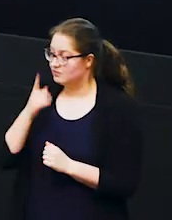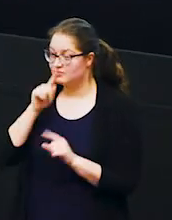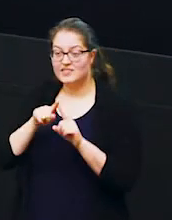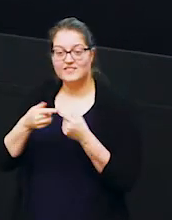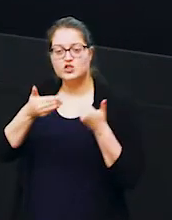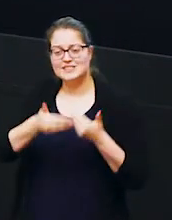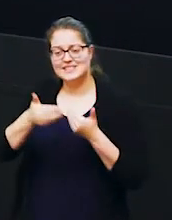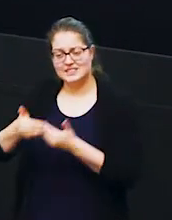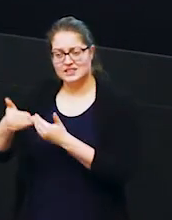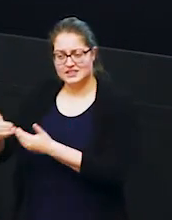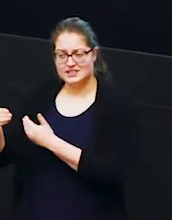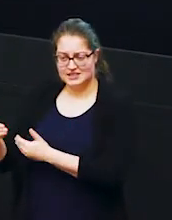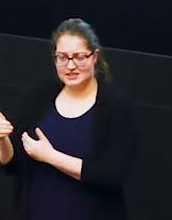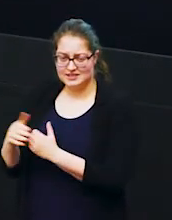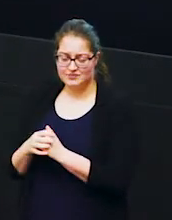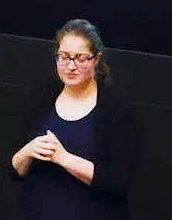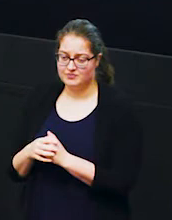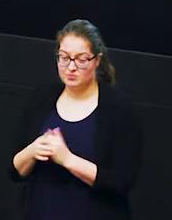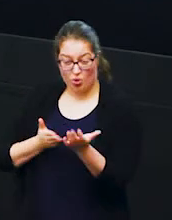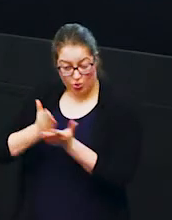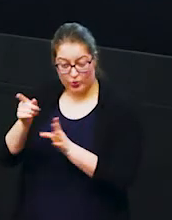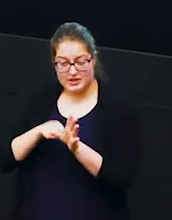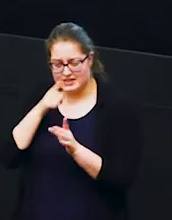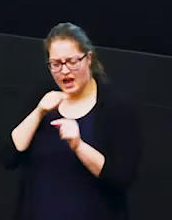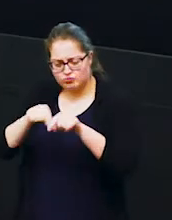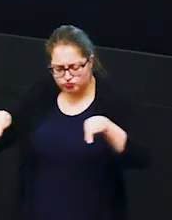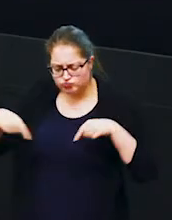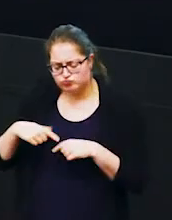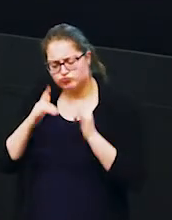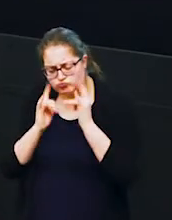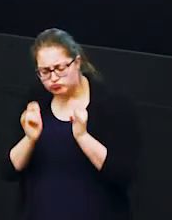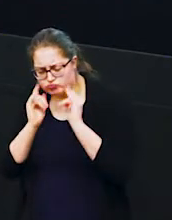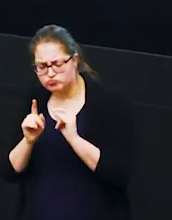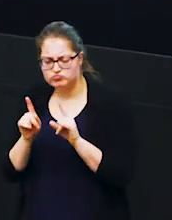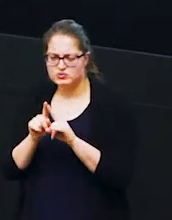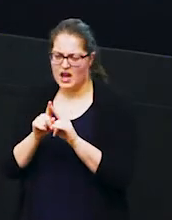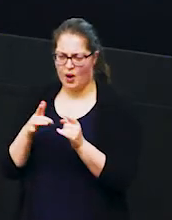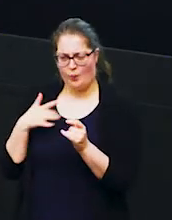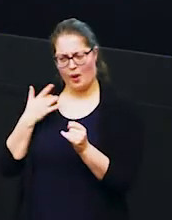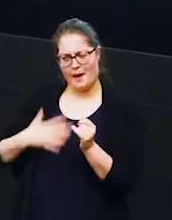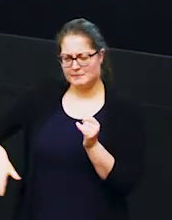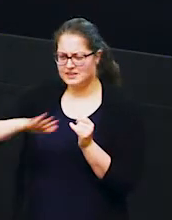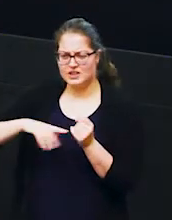times in the year but also over many years to see how habitats are changing over time as well